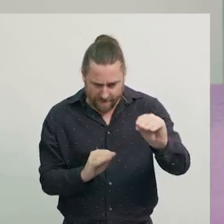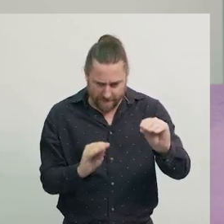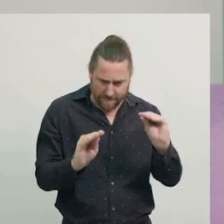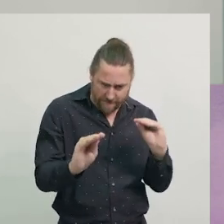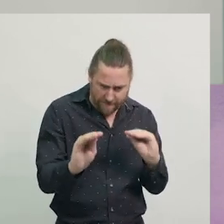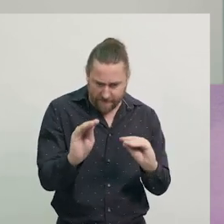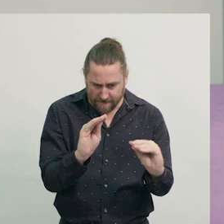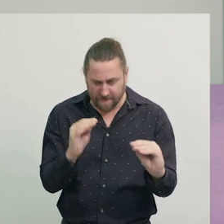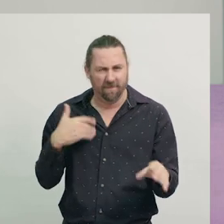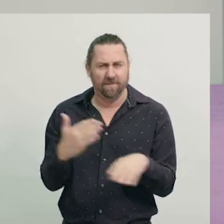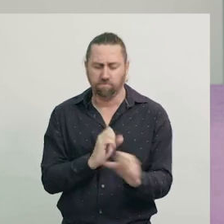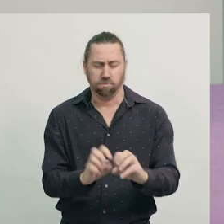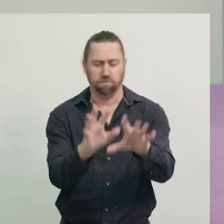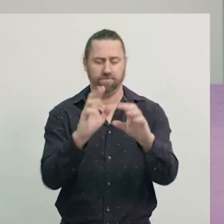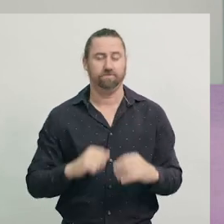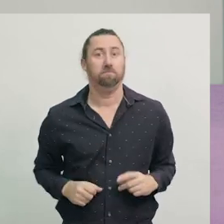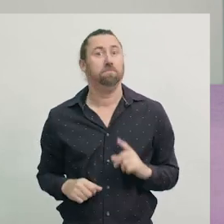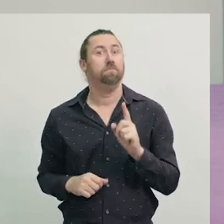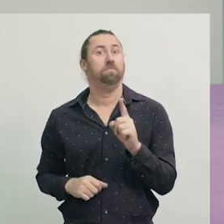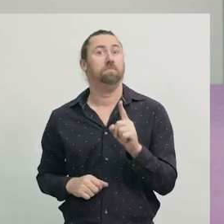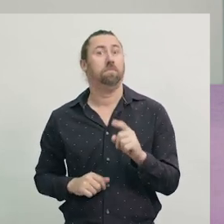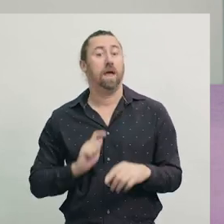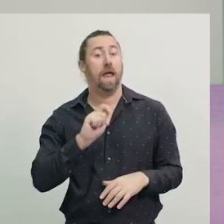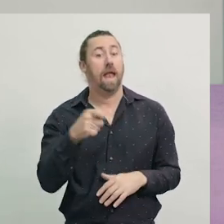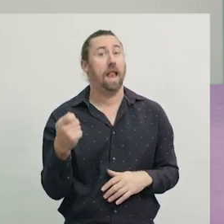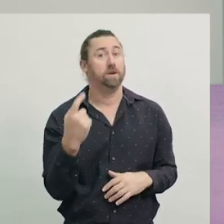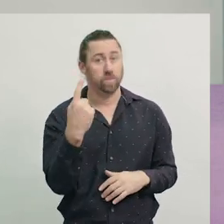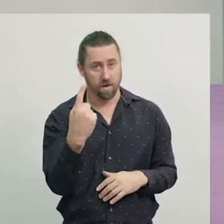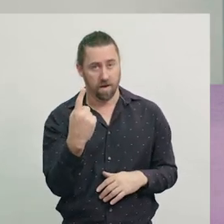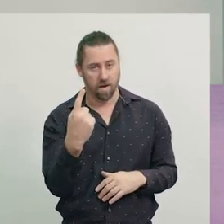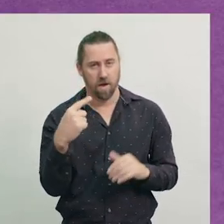Okay, next, we're going to make a large triangle.